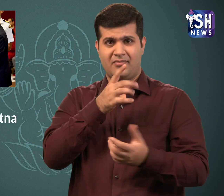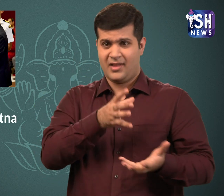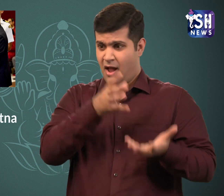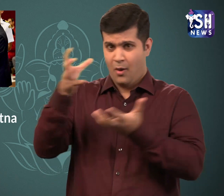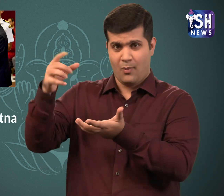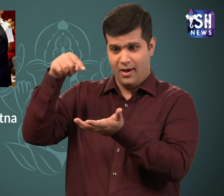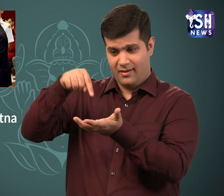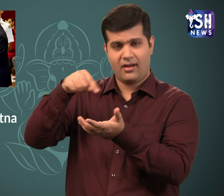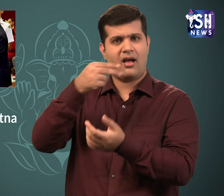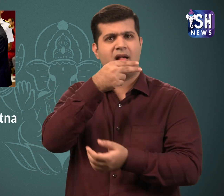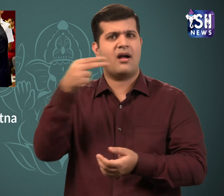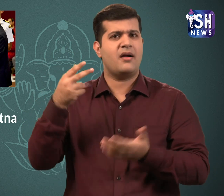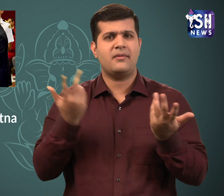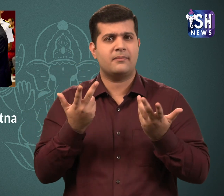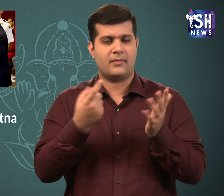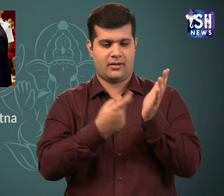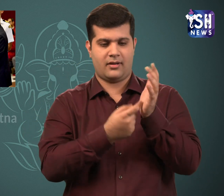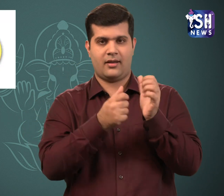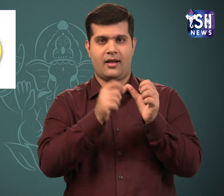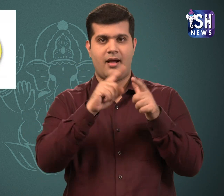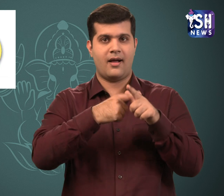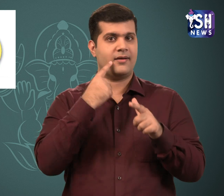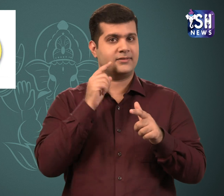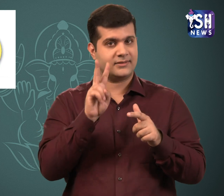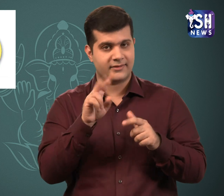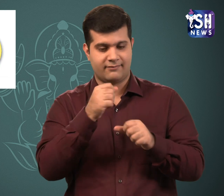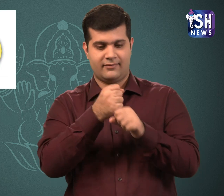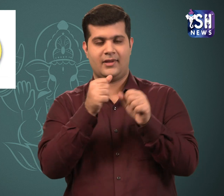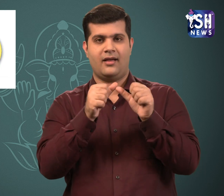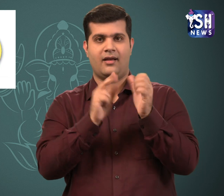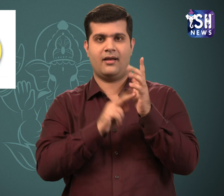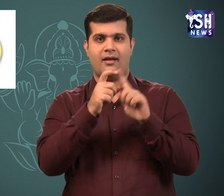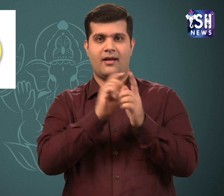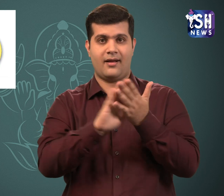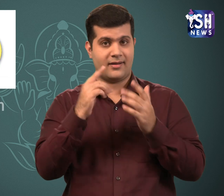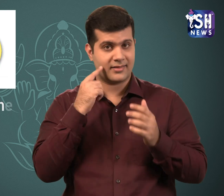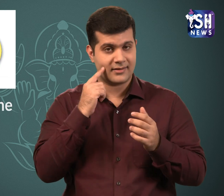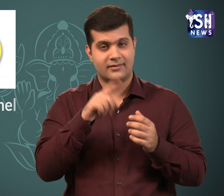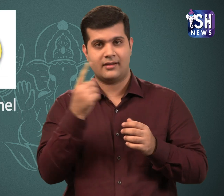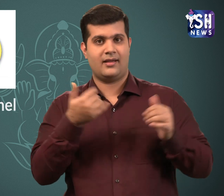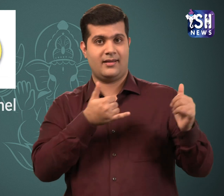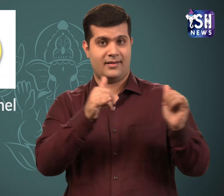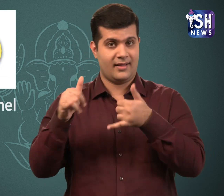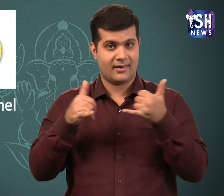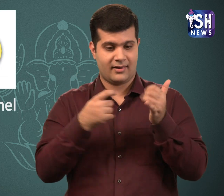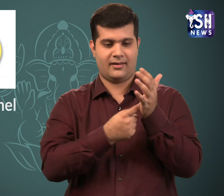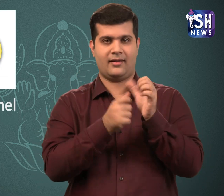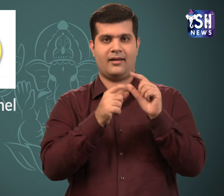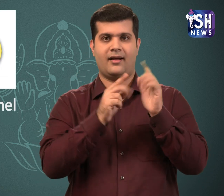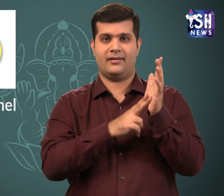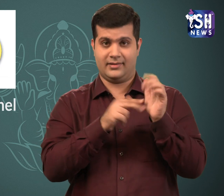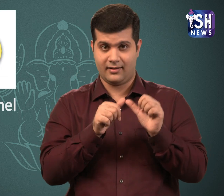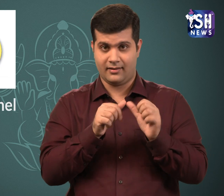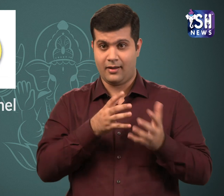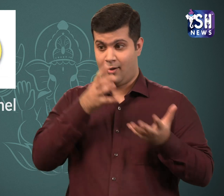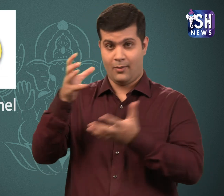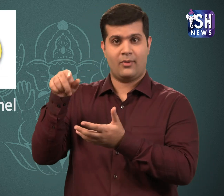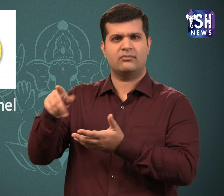She was conferred with the Rajiv Gandhi Khel Ratna Award.